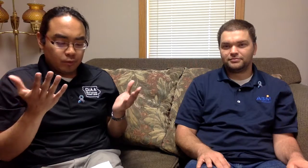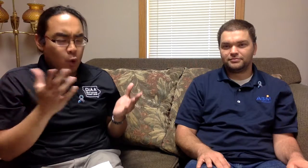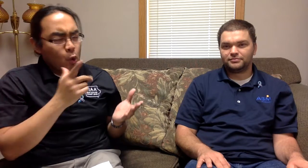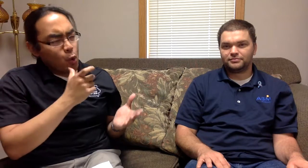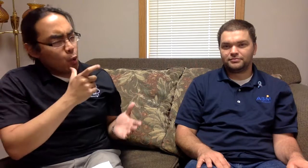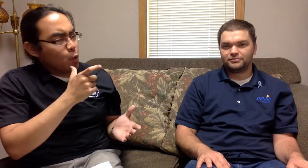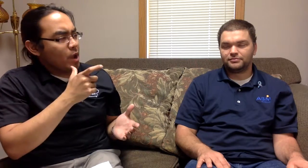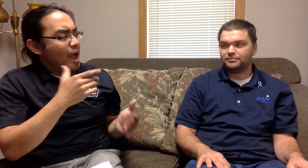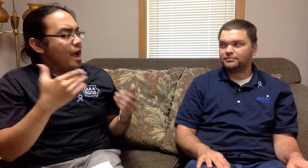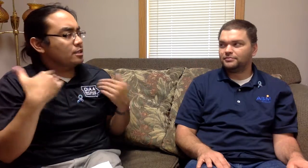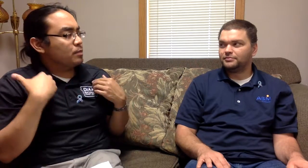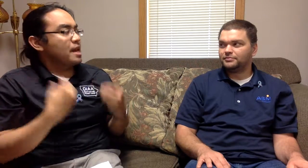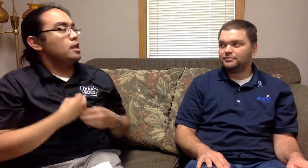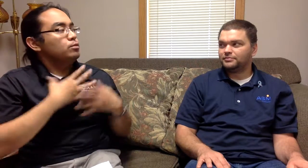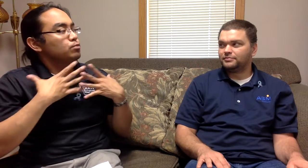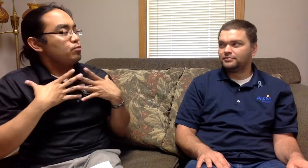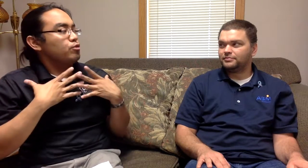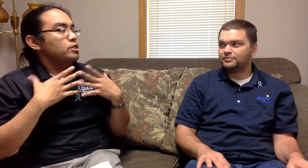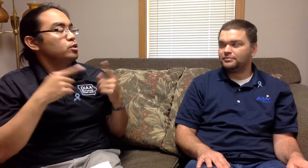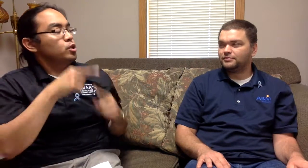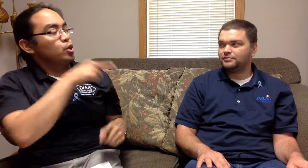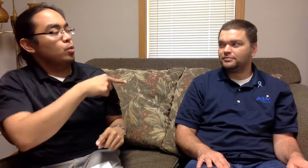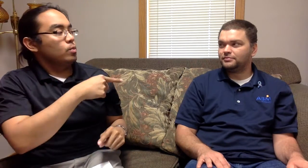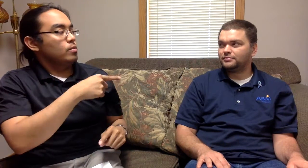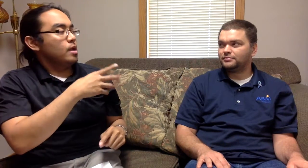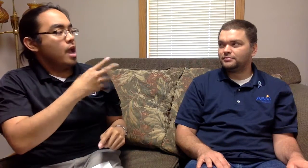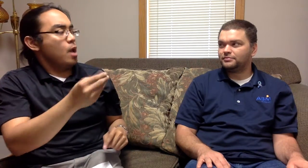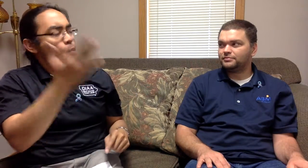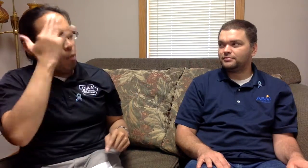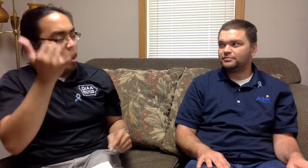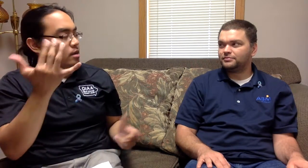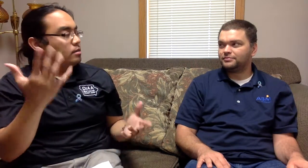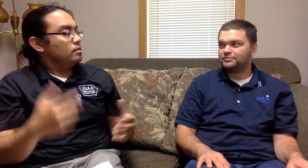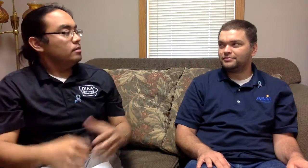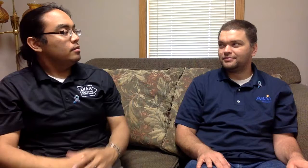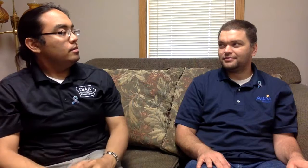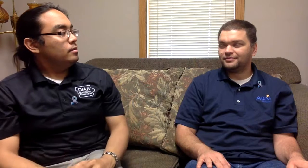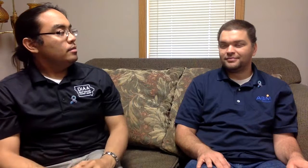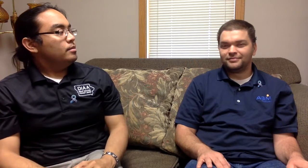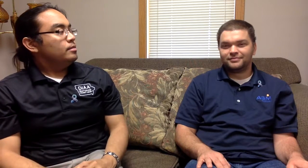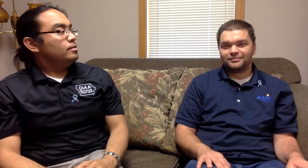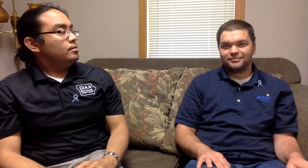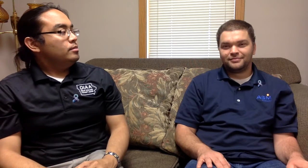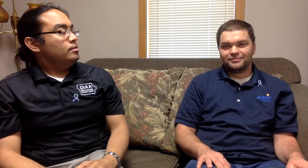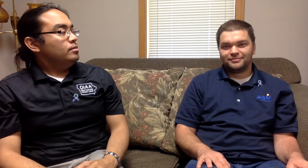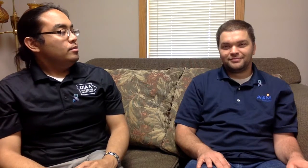Who has been an inspiration to you and why?